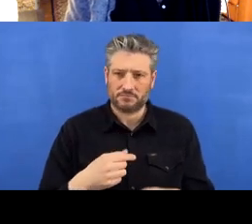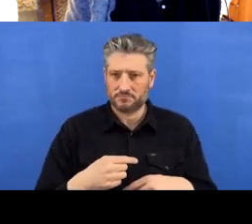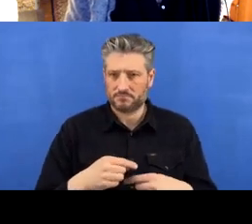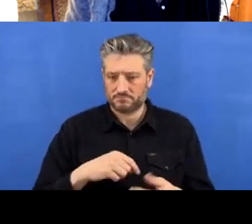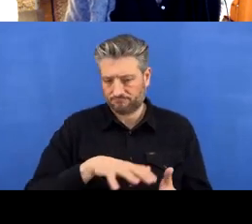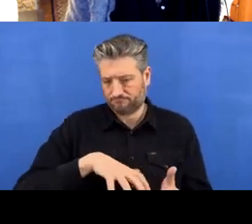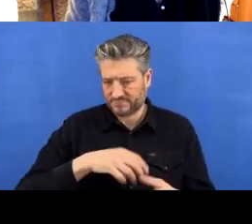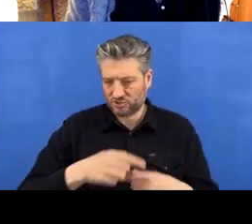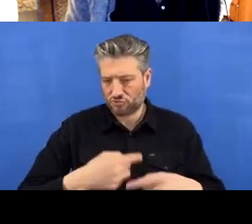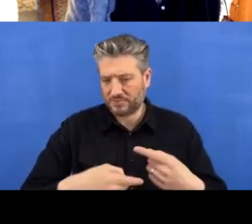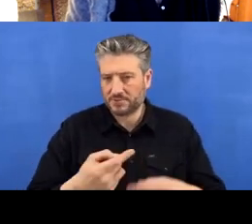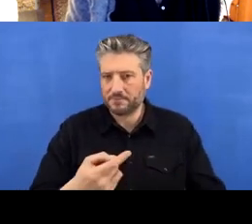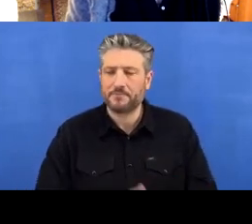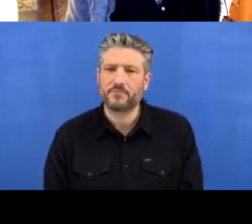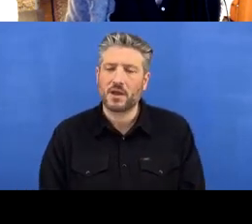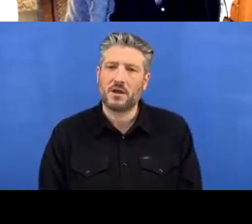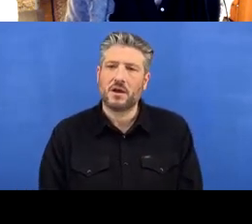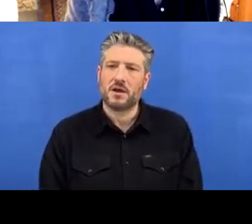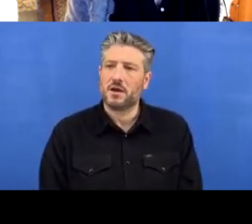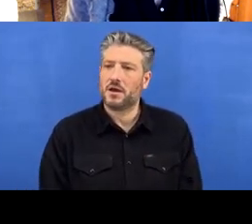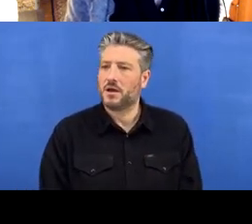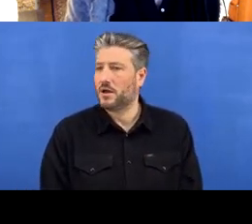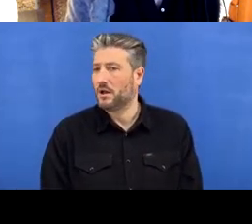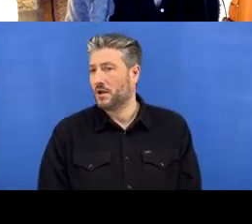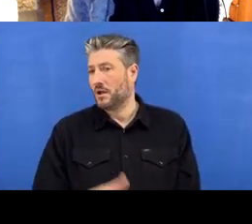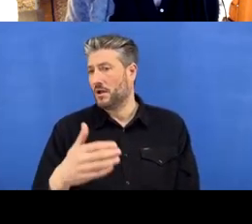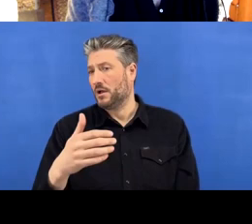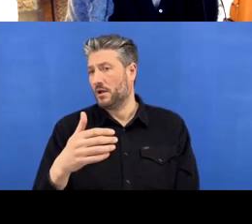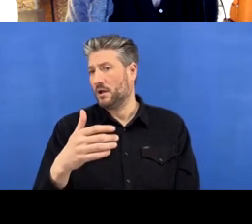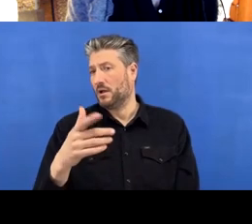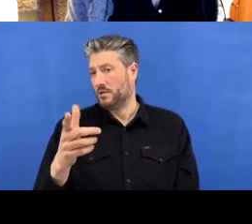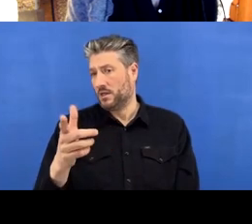And then, yeah, we can see that everything is ready